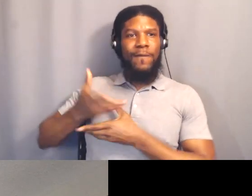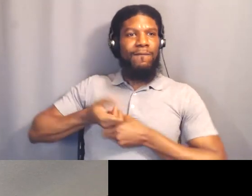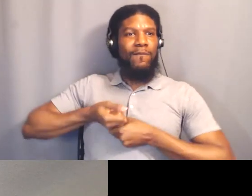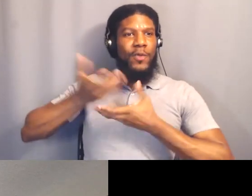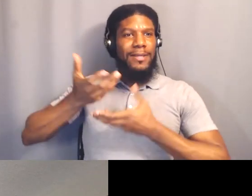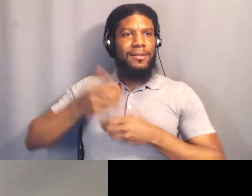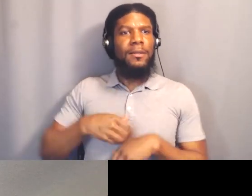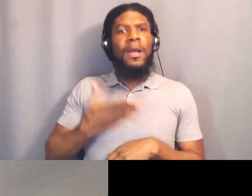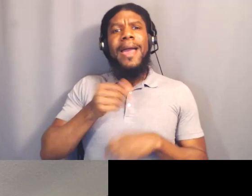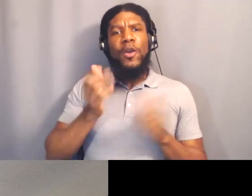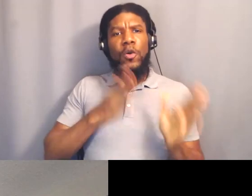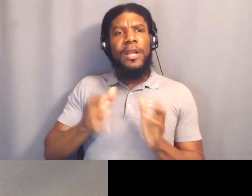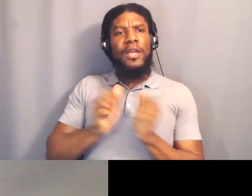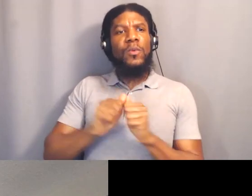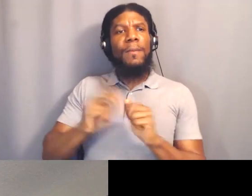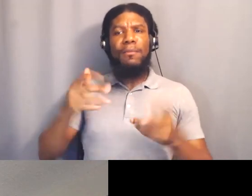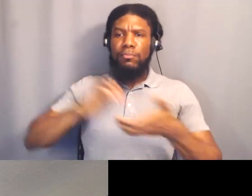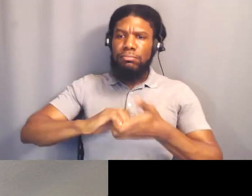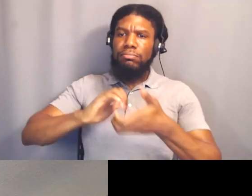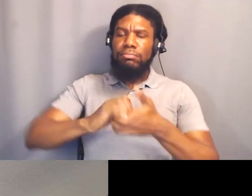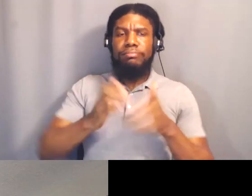Absolutely. What else?